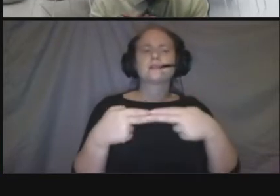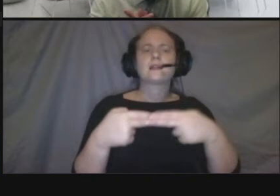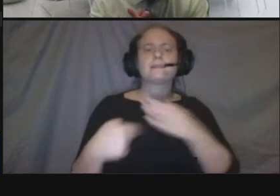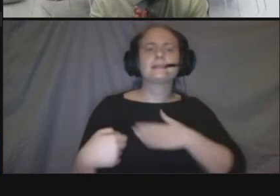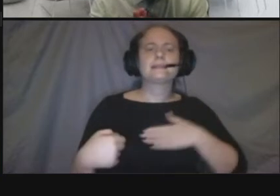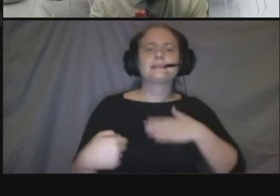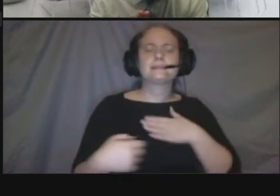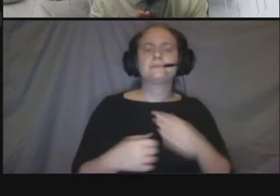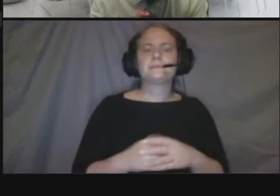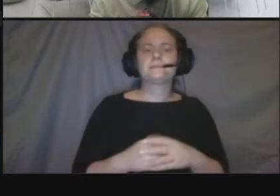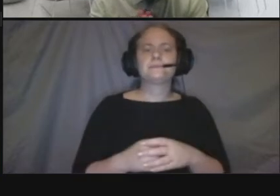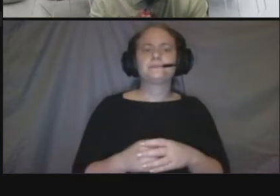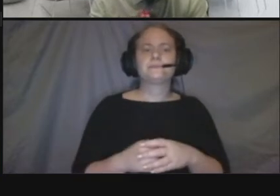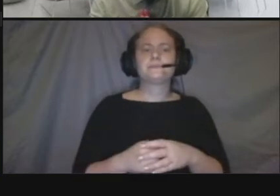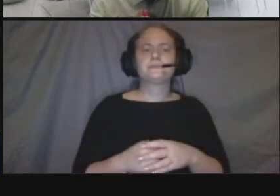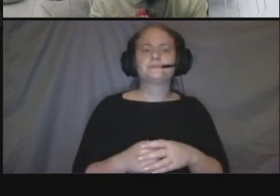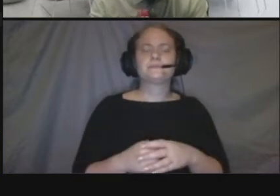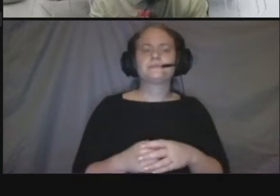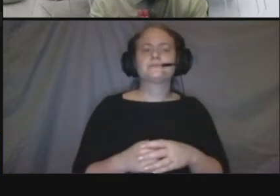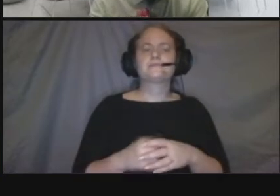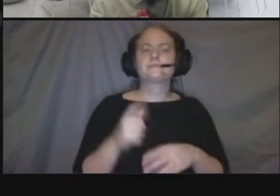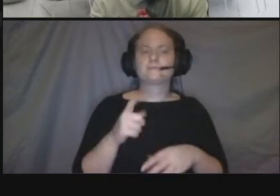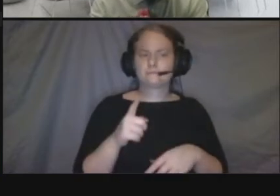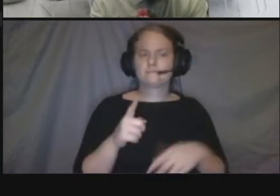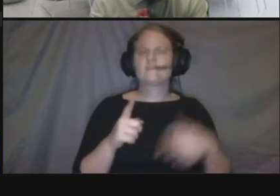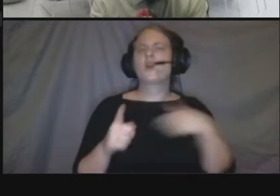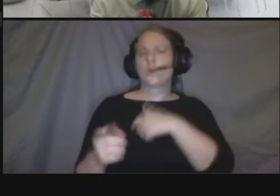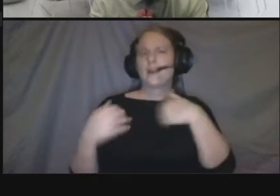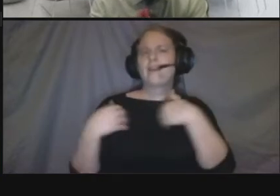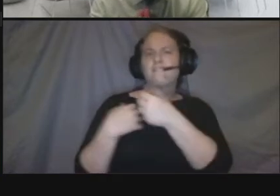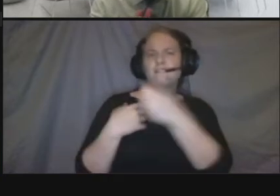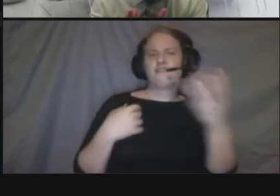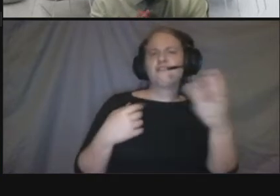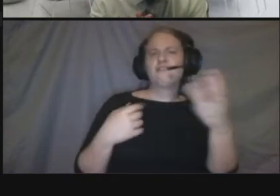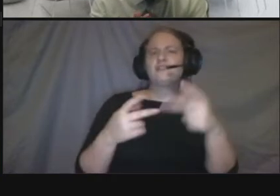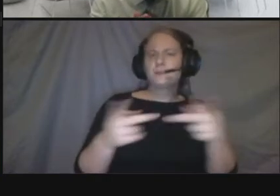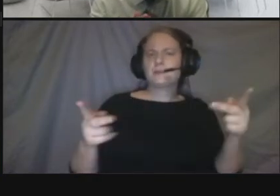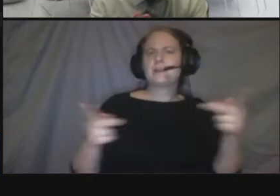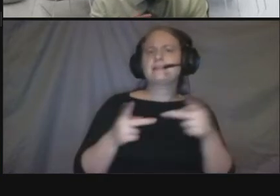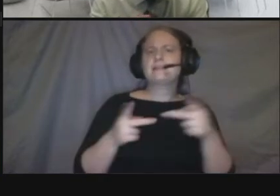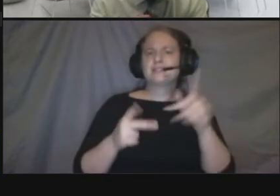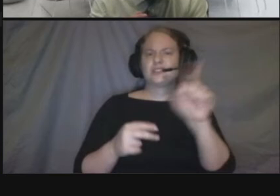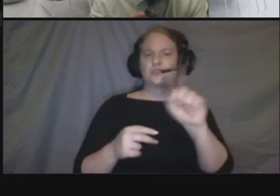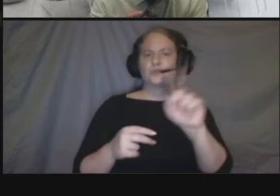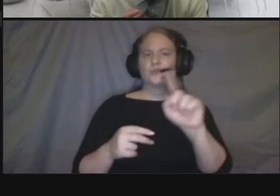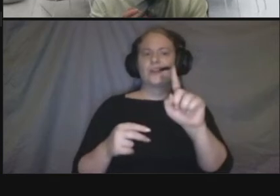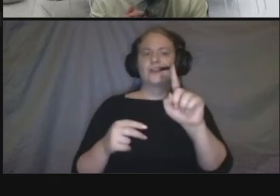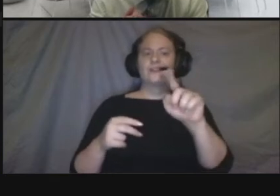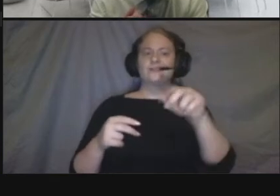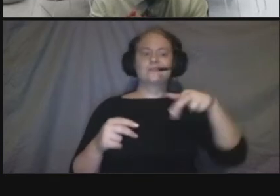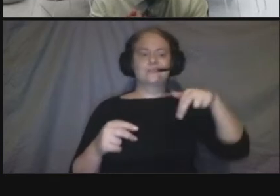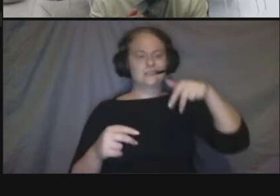um you know there are places where we're seeing sidewalk and vehicle crossings and and you